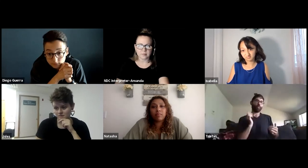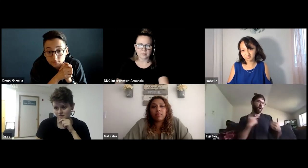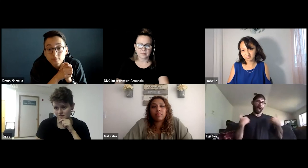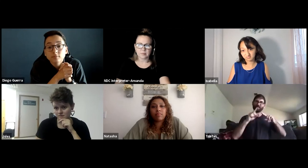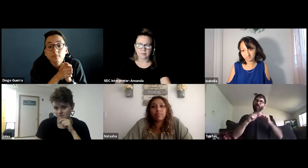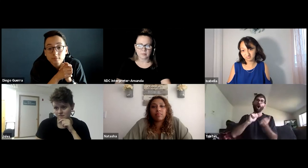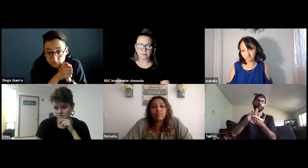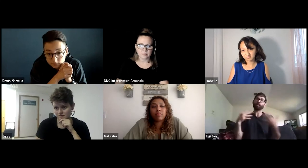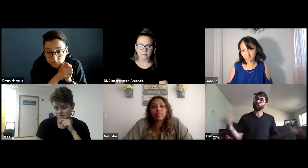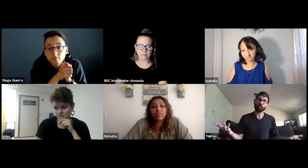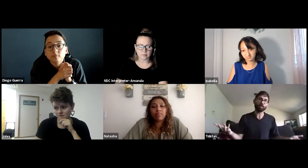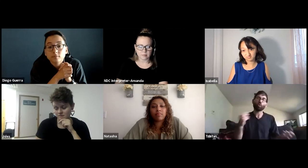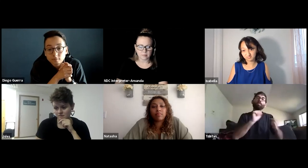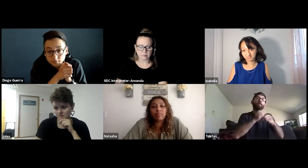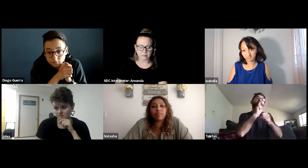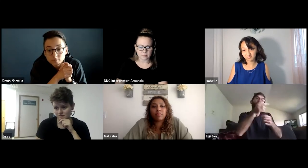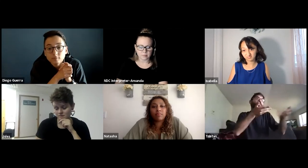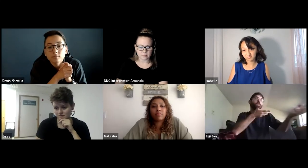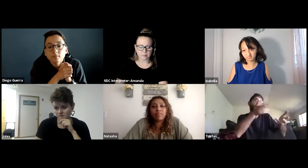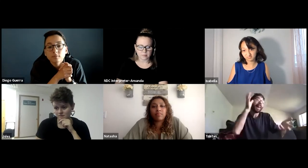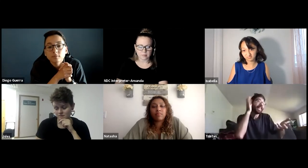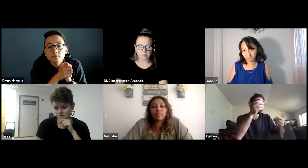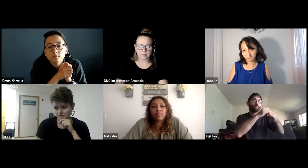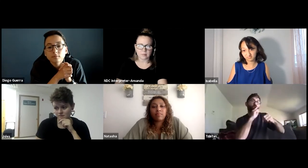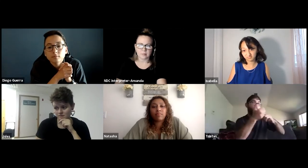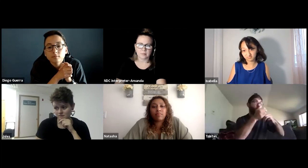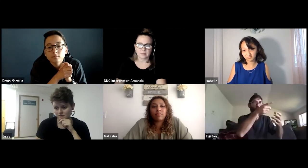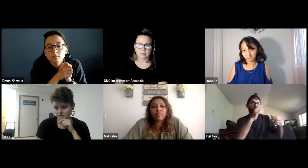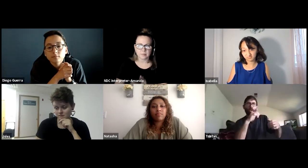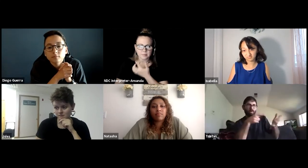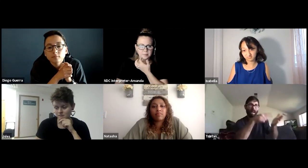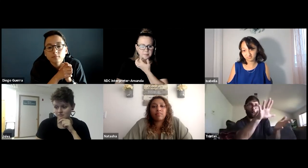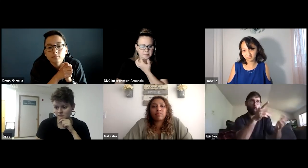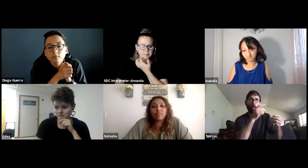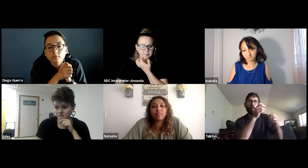lot of diversity that exists with people with disabilities or Deaf people which means that there